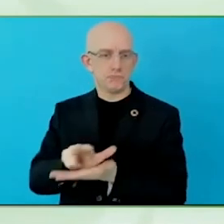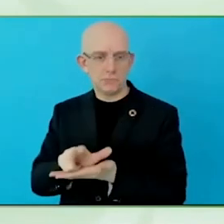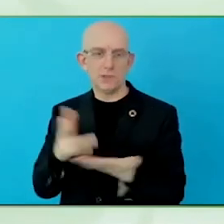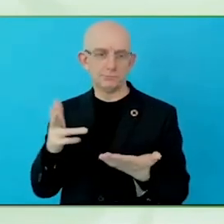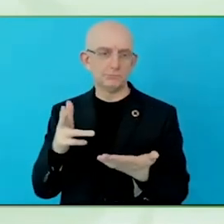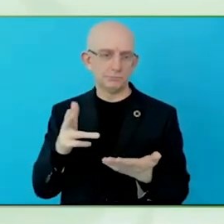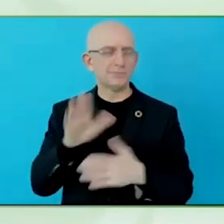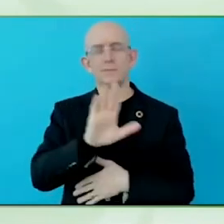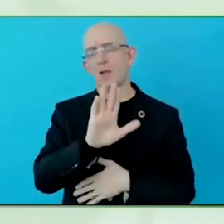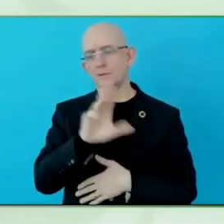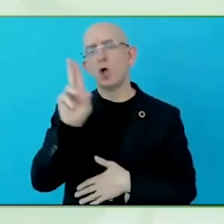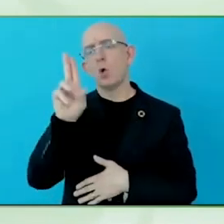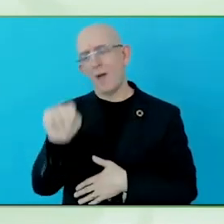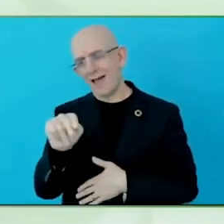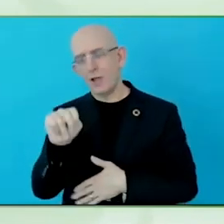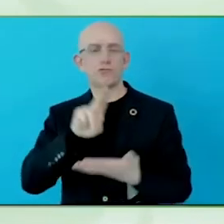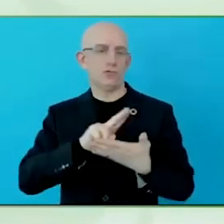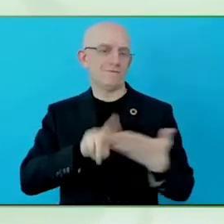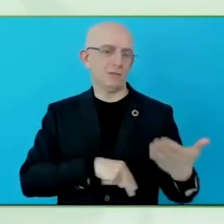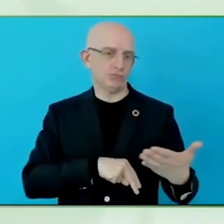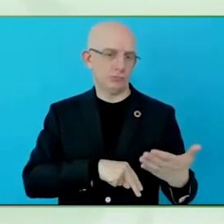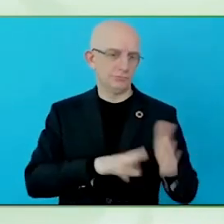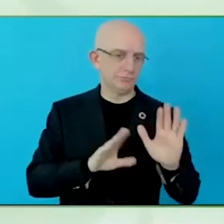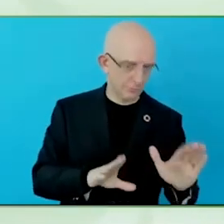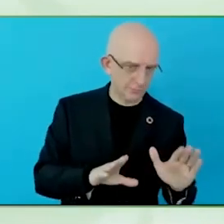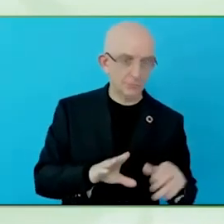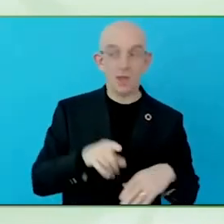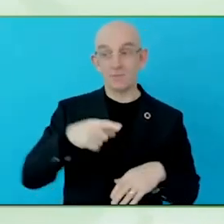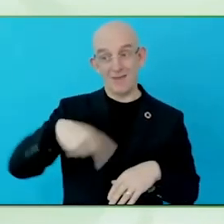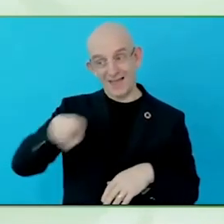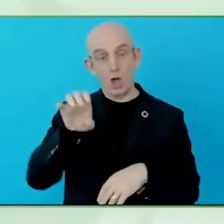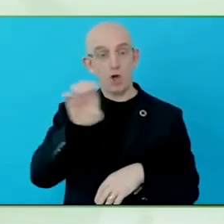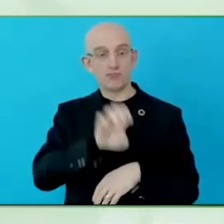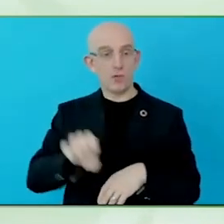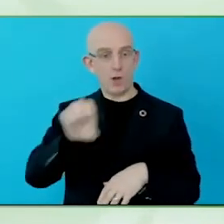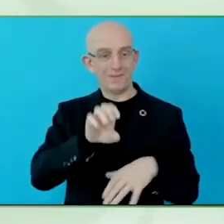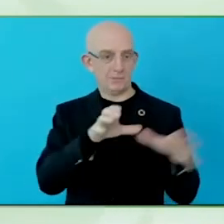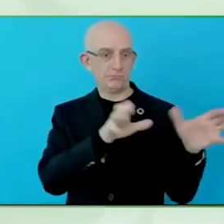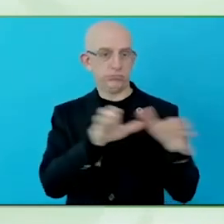how to report, and actually encouraging media institutions to do more work in this area.